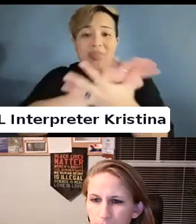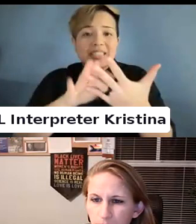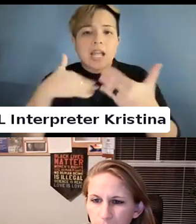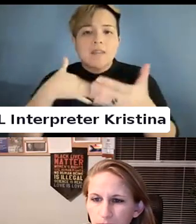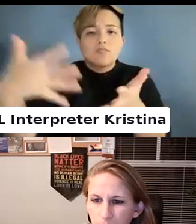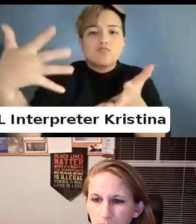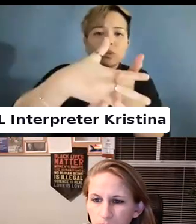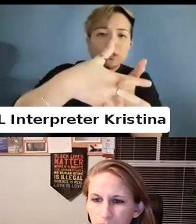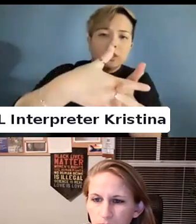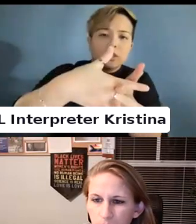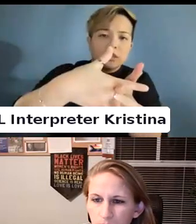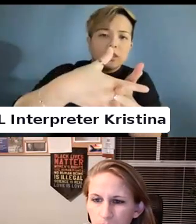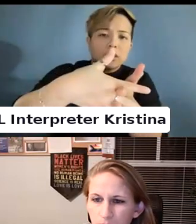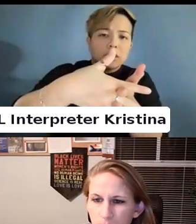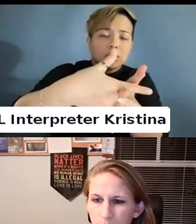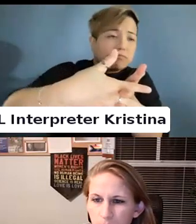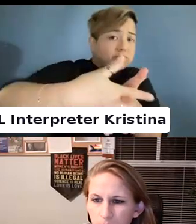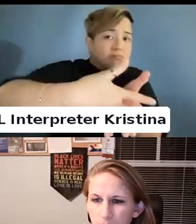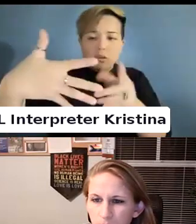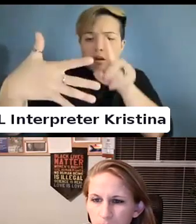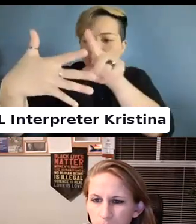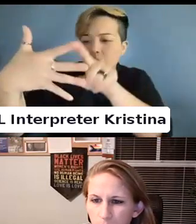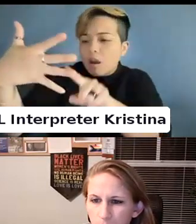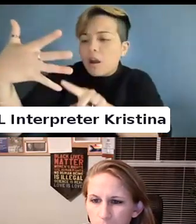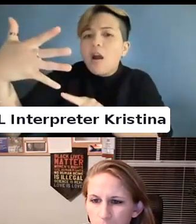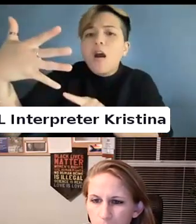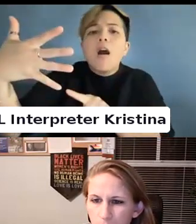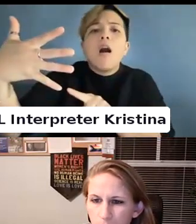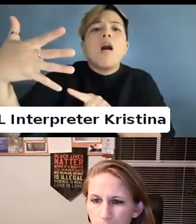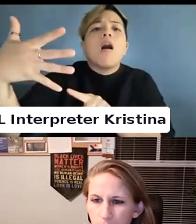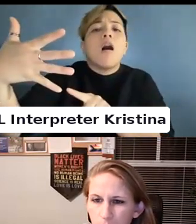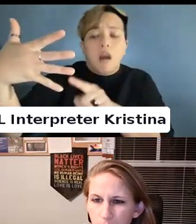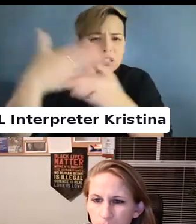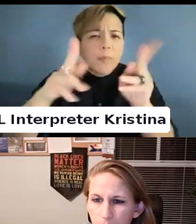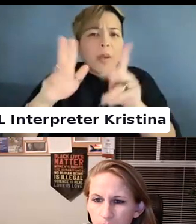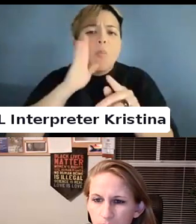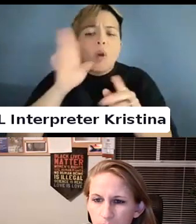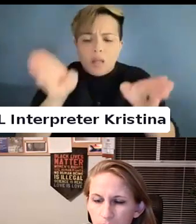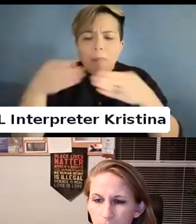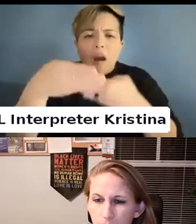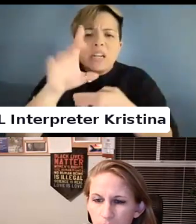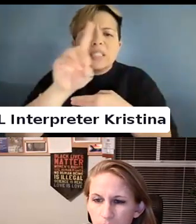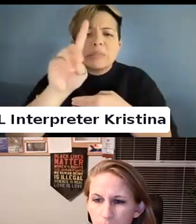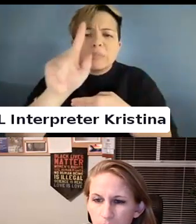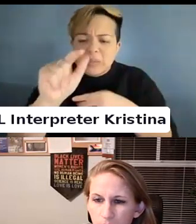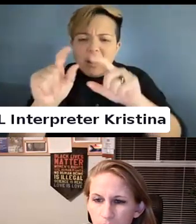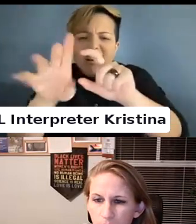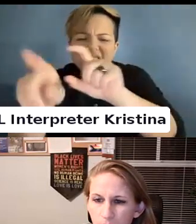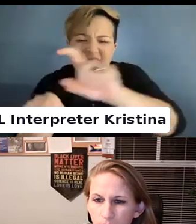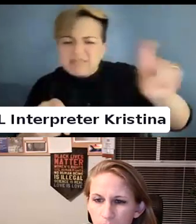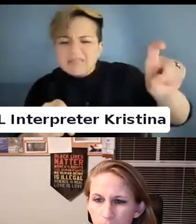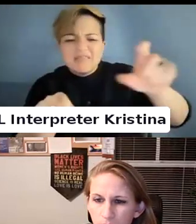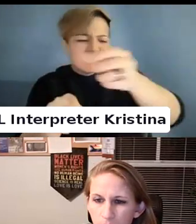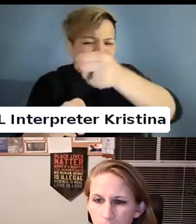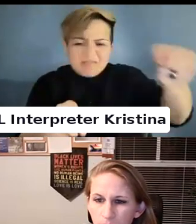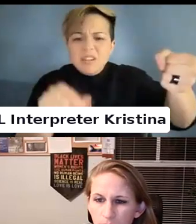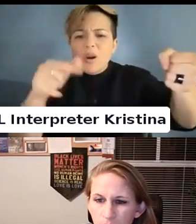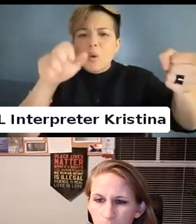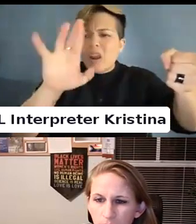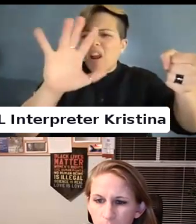The people might want to box disability here and queer identity here.